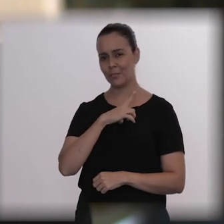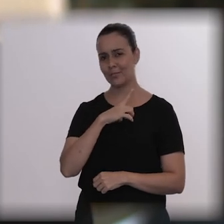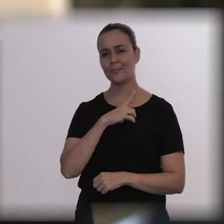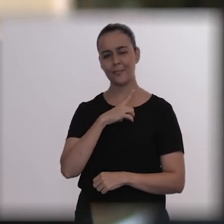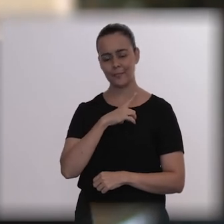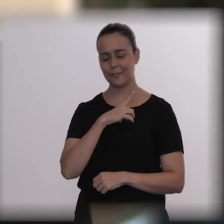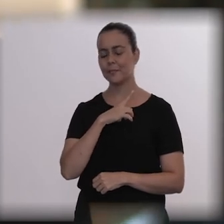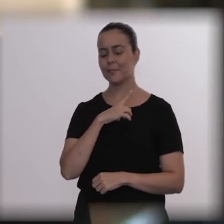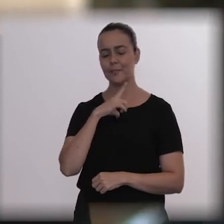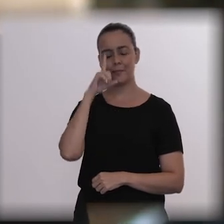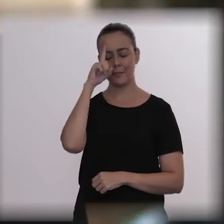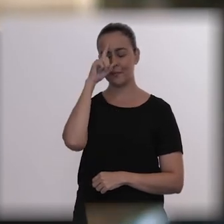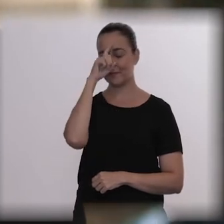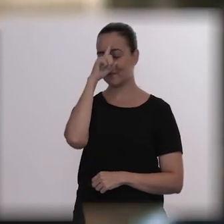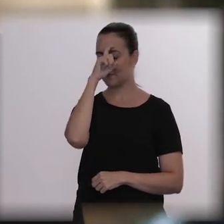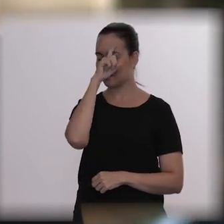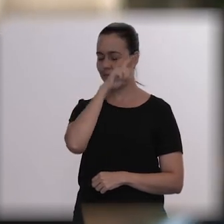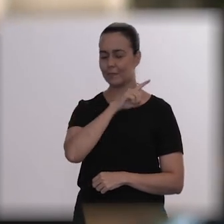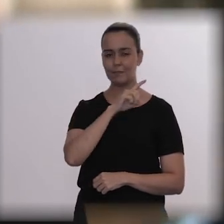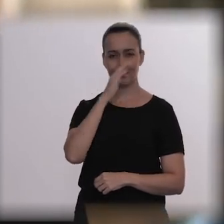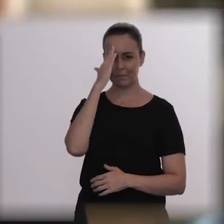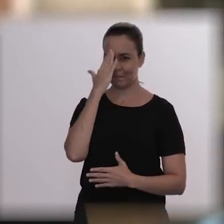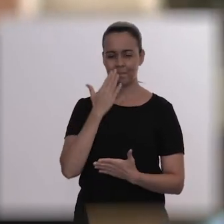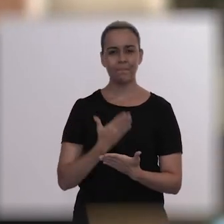I imagine they have a sense of responsibility.